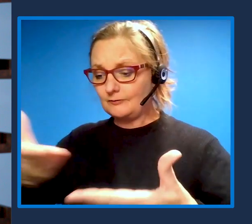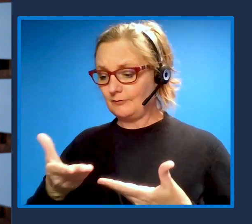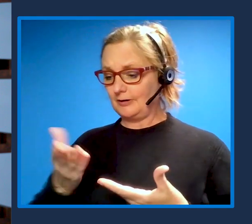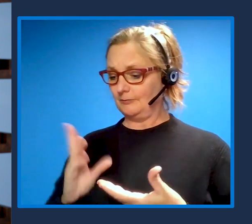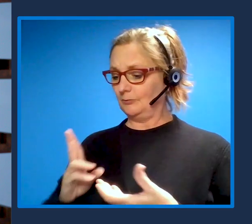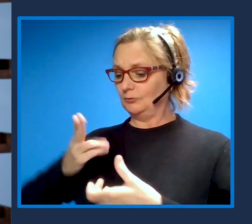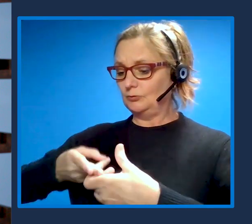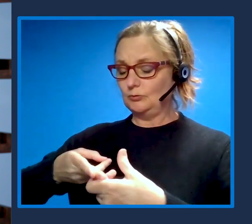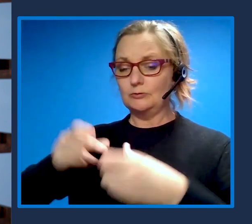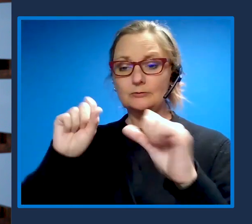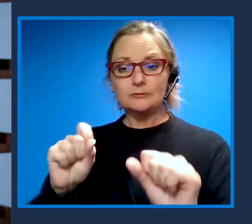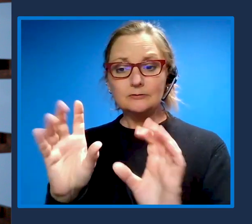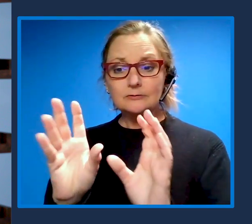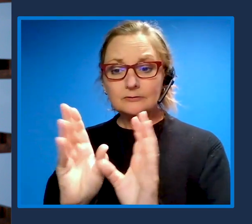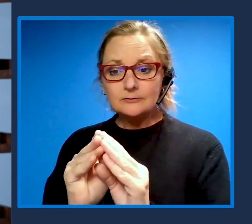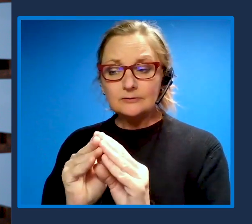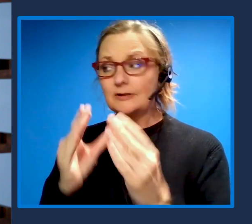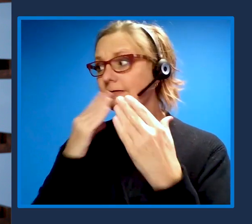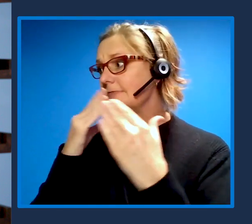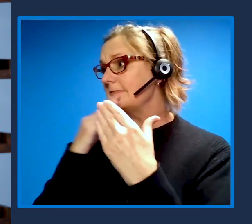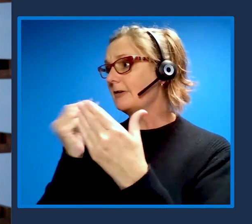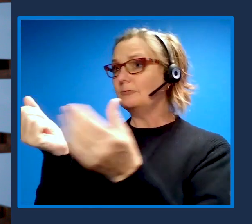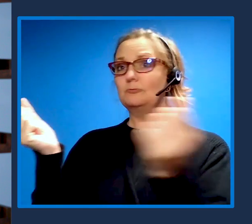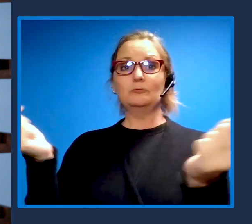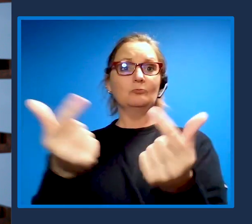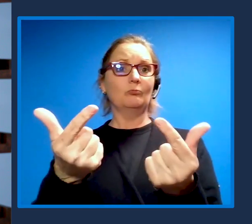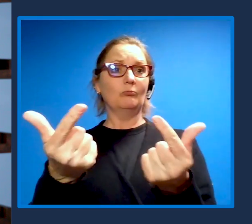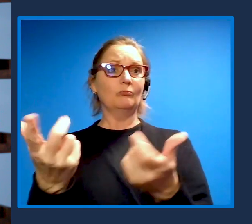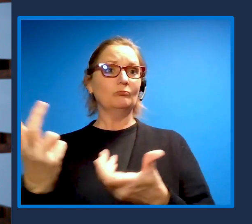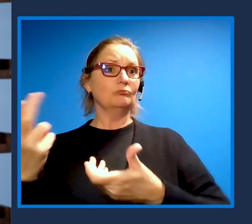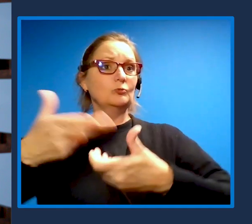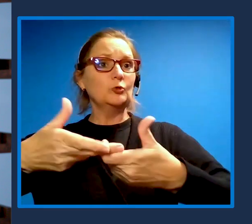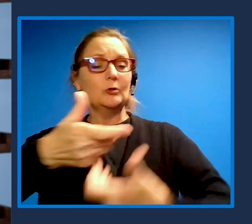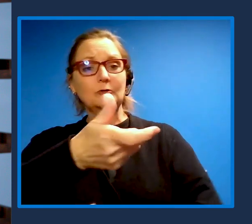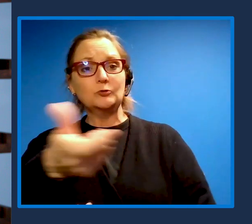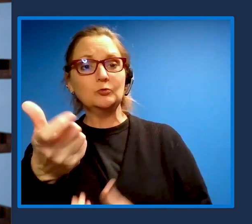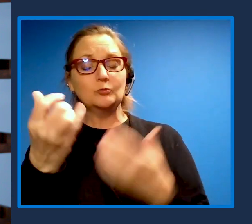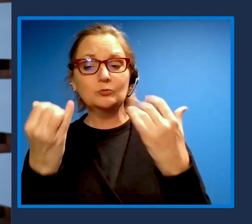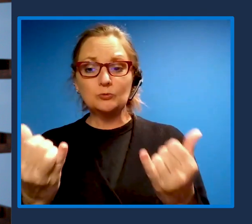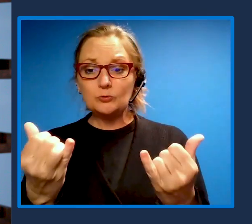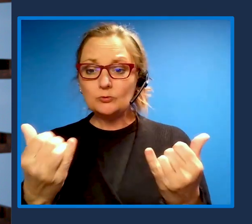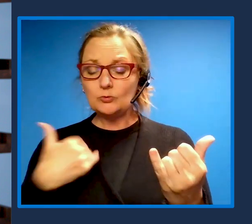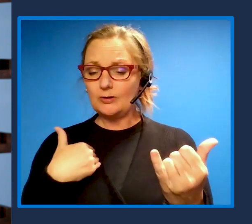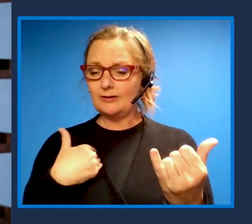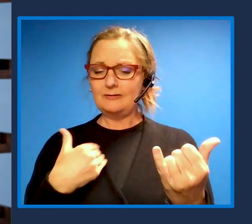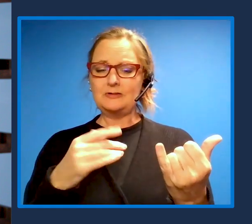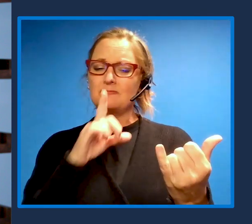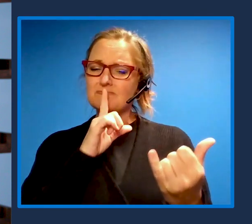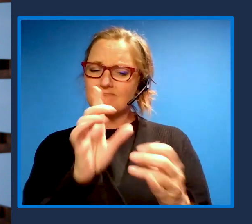And thank you to everyone joining us today to have these very critical conversations.